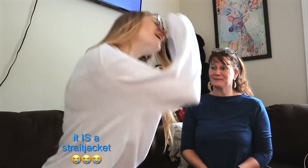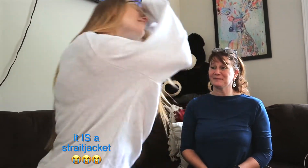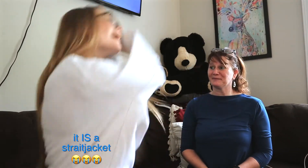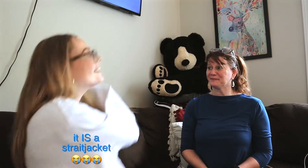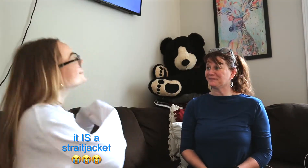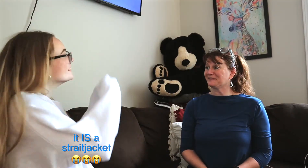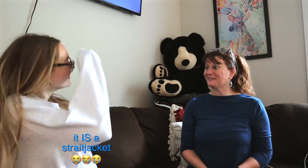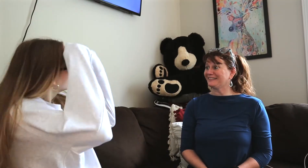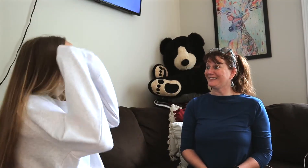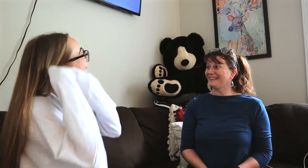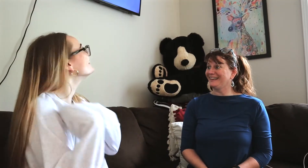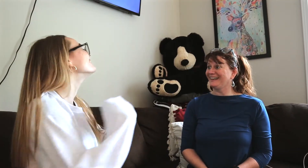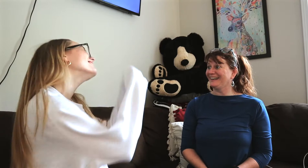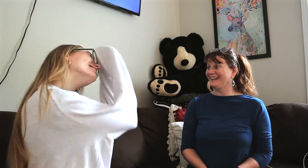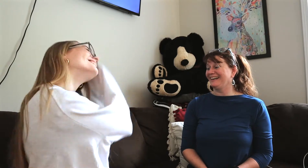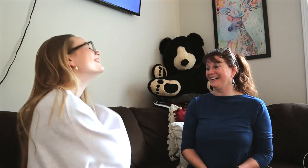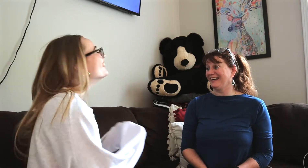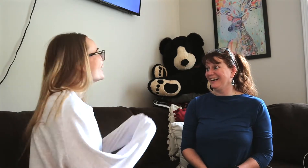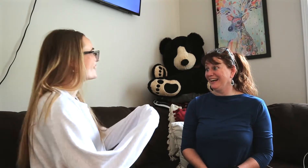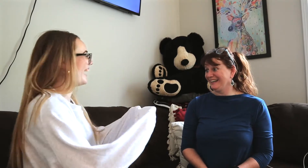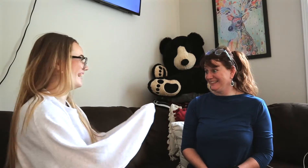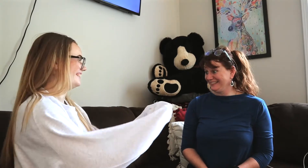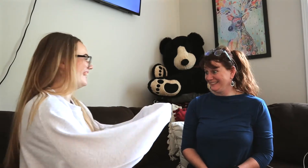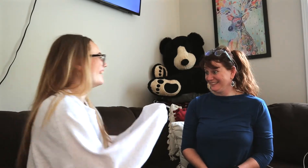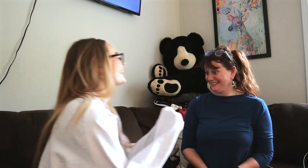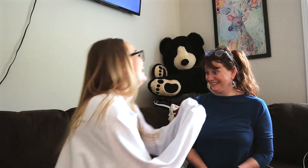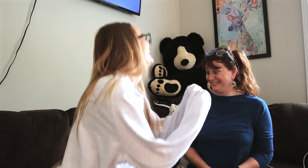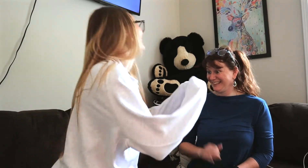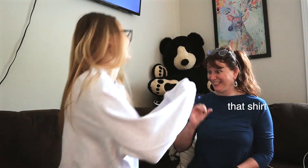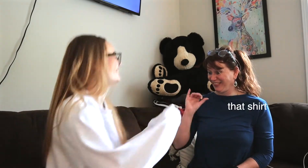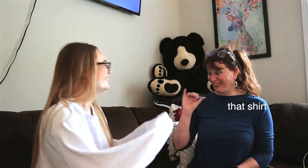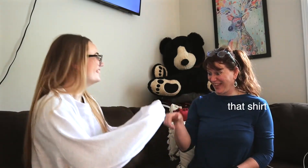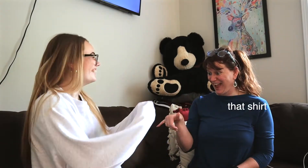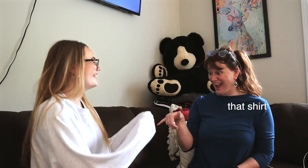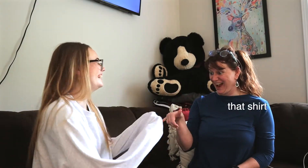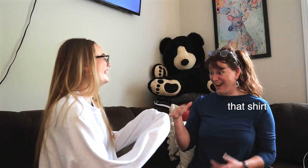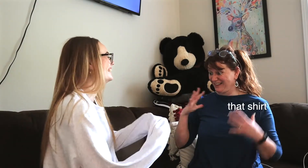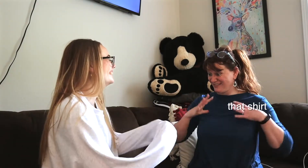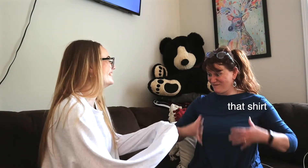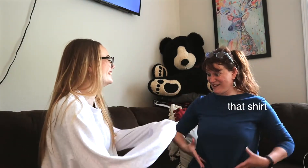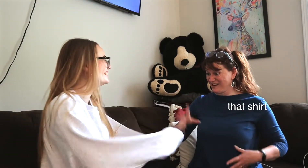okay okay okay